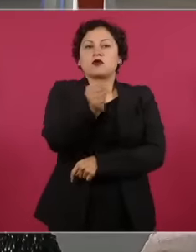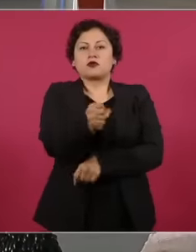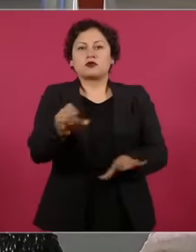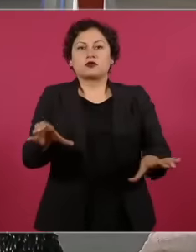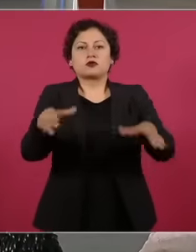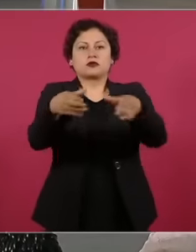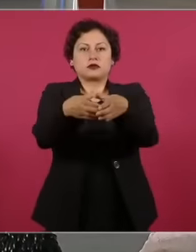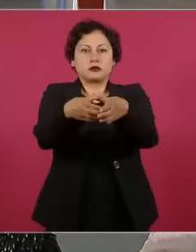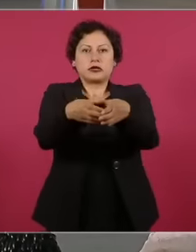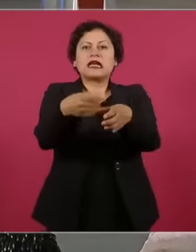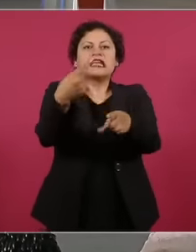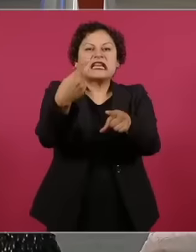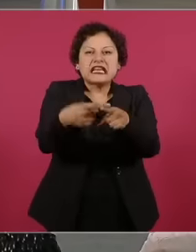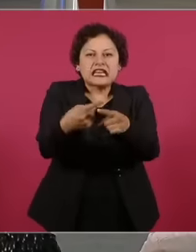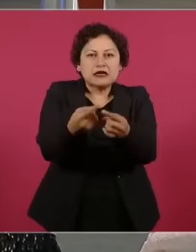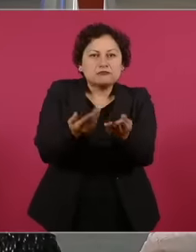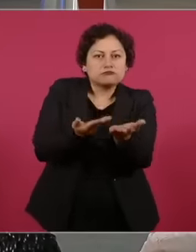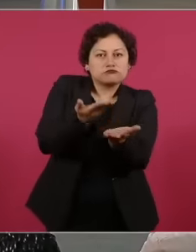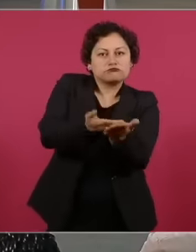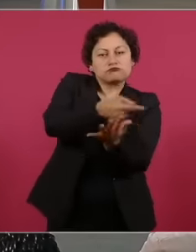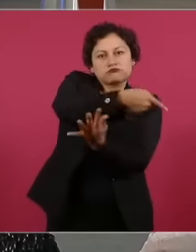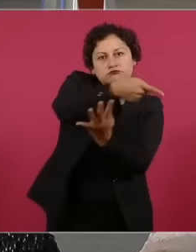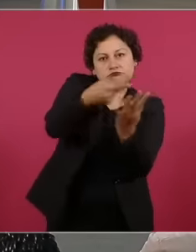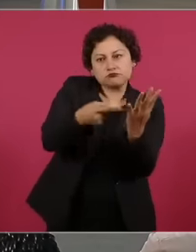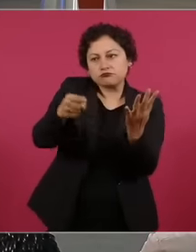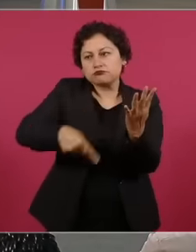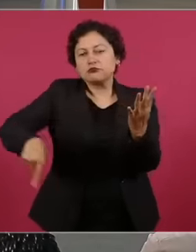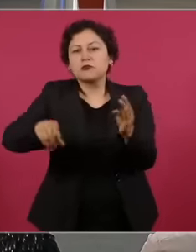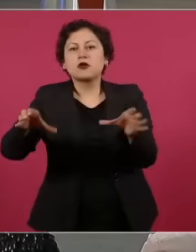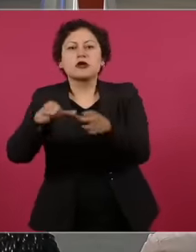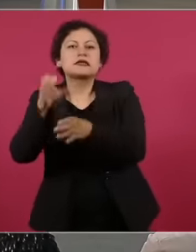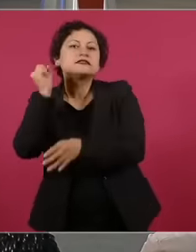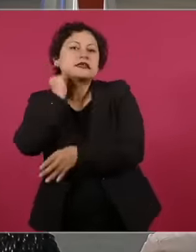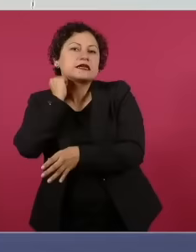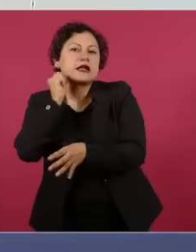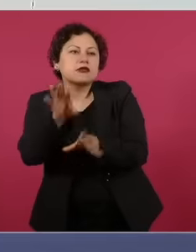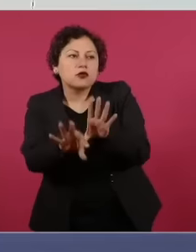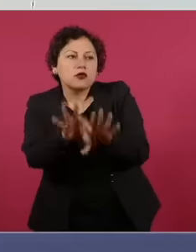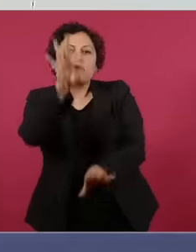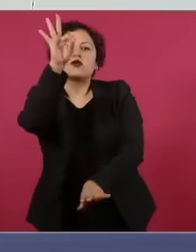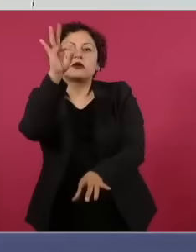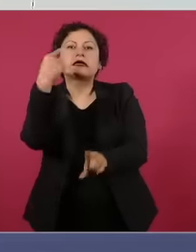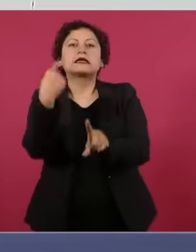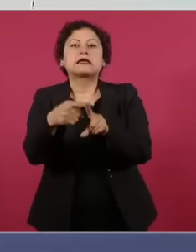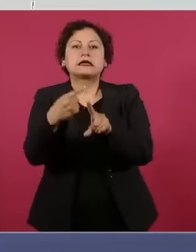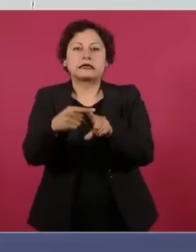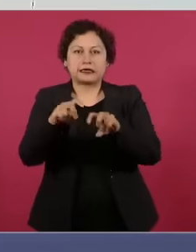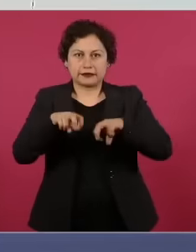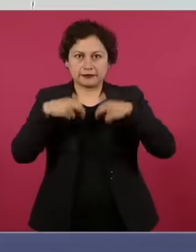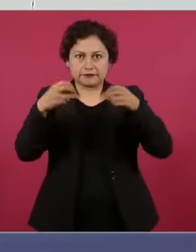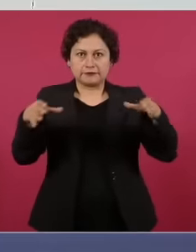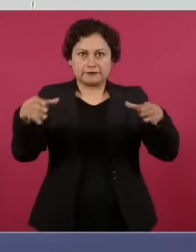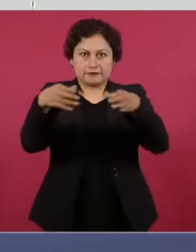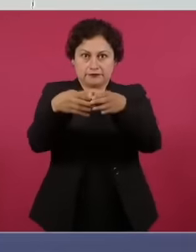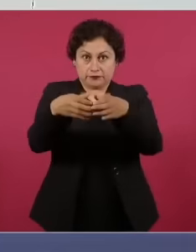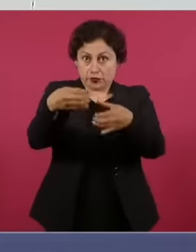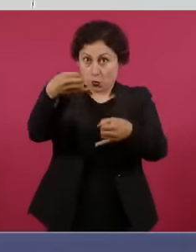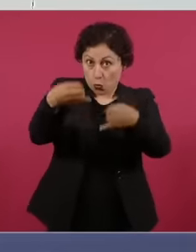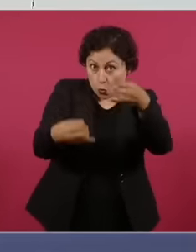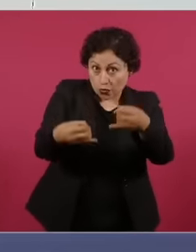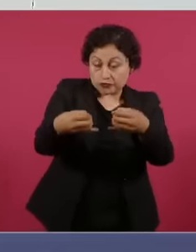of the Republic in the case of judges and magistrates. These are selected through a